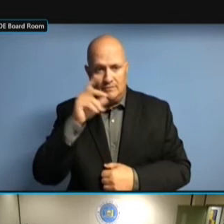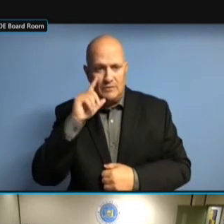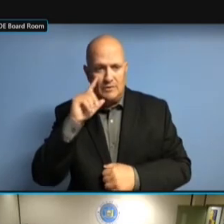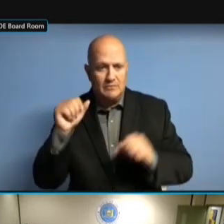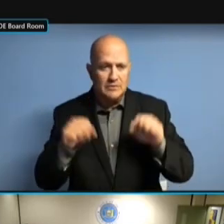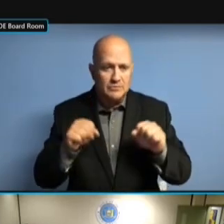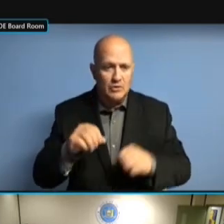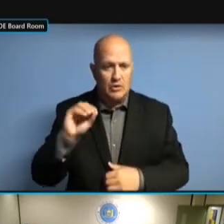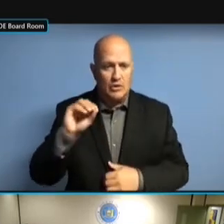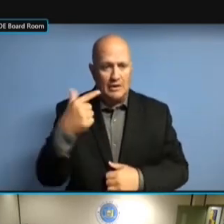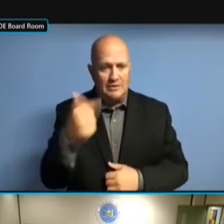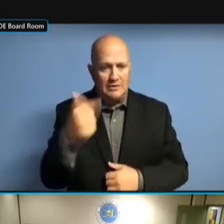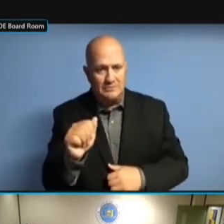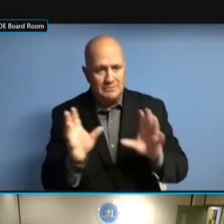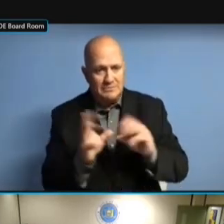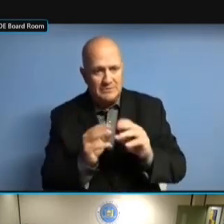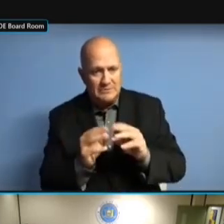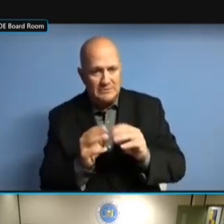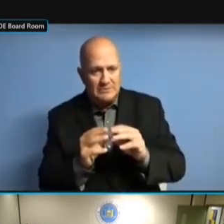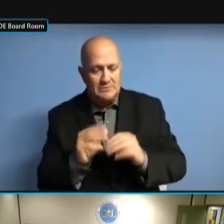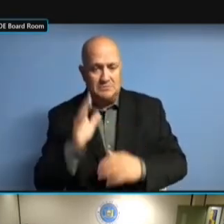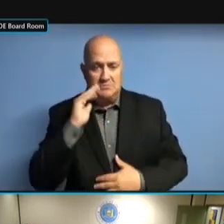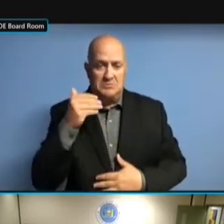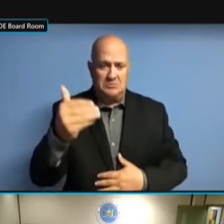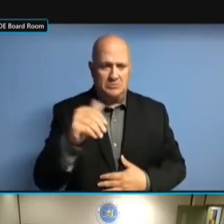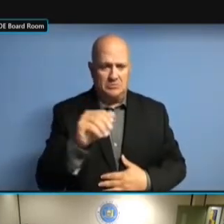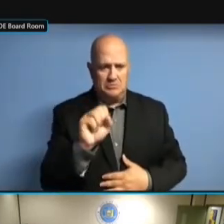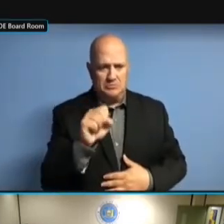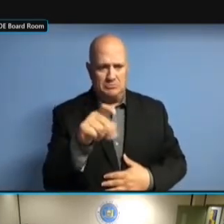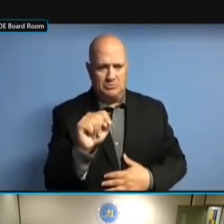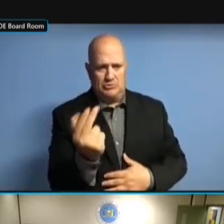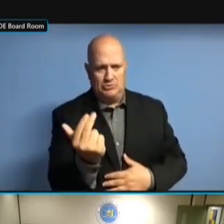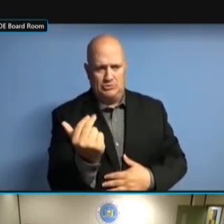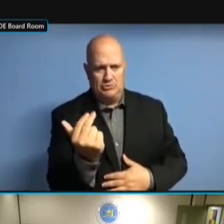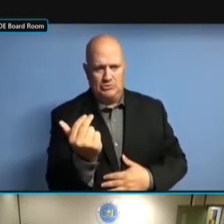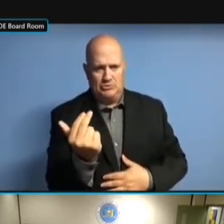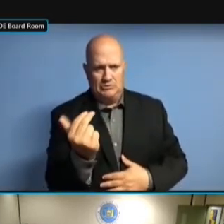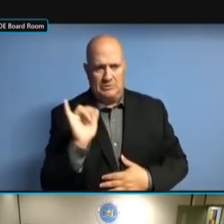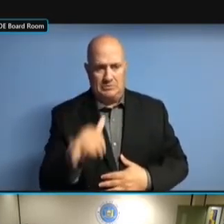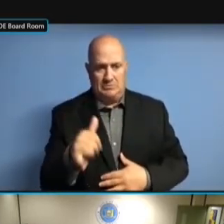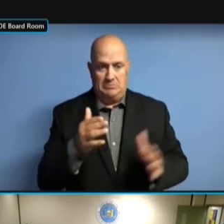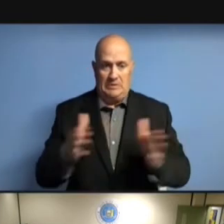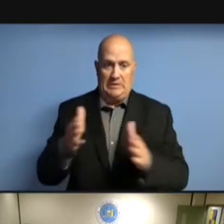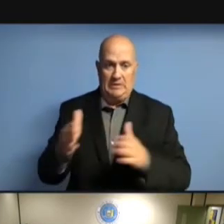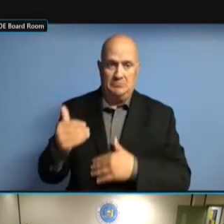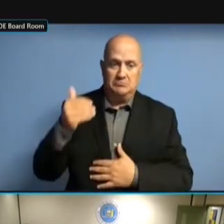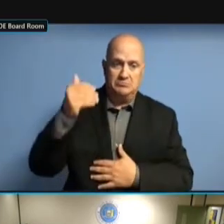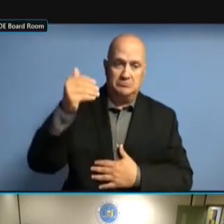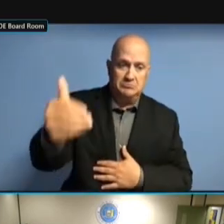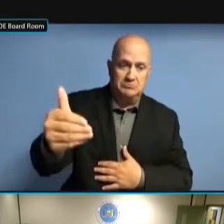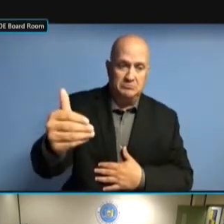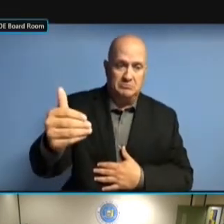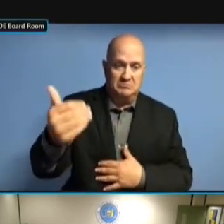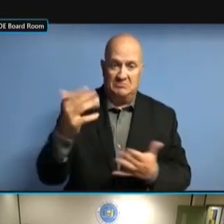WITH THAT SAID, I THINK THAT'S ALL I HAVE. ALL I HAVE. ALL I HAVE. >> ALL I HAVE. >> ANY ALL I HAVE. >> ANY OTHER ALL I HAVE. >> ANY OTHER QUESTIONS ALL I HAVE. >> ANY OTHER QUESTIONS FOR ANY OTHER QUESTIONS FOR ANY OTHER QUESTIONS FOR OPERATIONS? OPERATIONS? OPERATIONS? >> OPERATIONS? >> YES. YES.